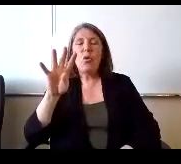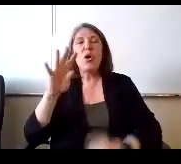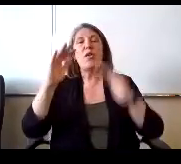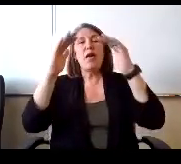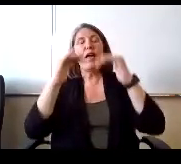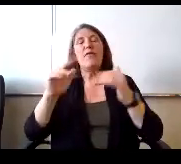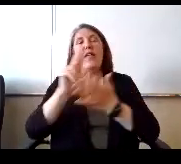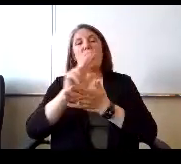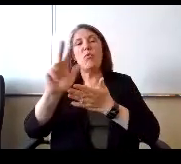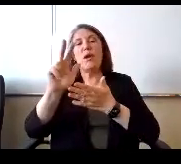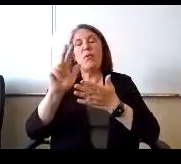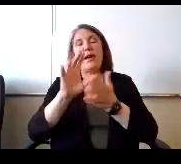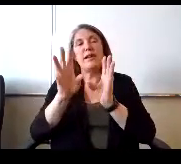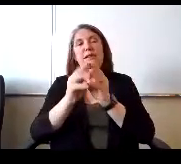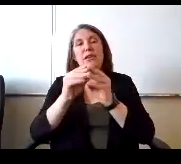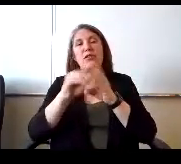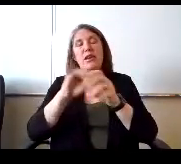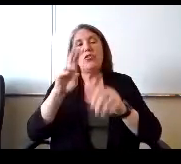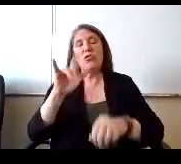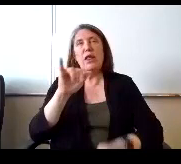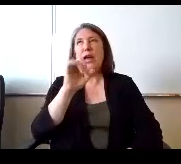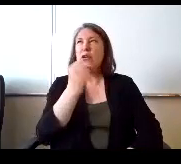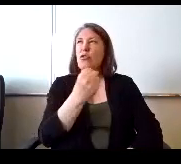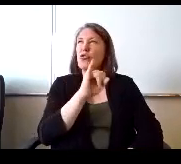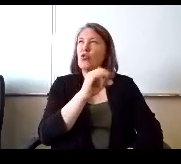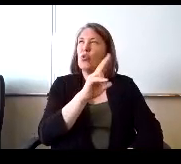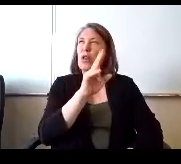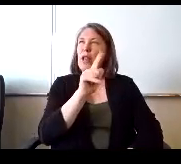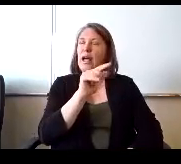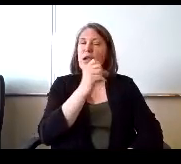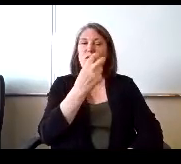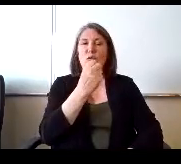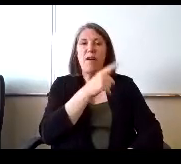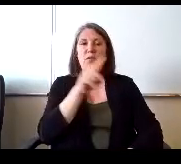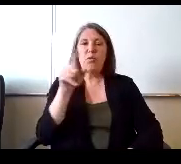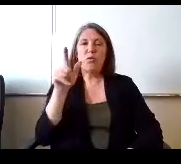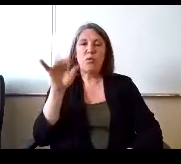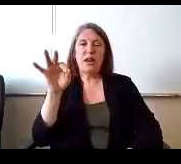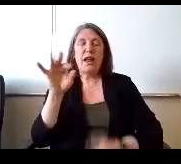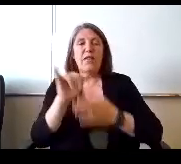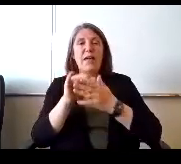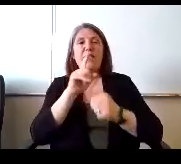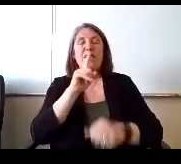there will be a three week session in July, July 12th through 29th and this is 100% online.